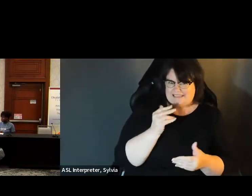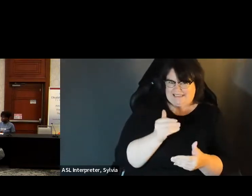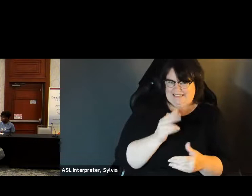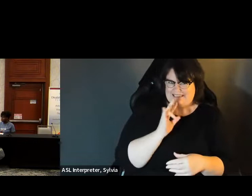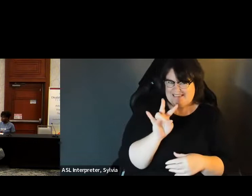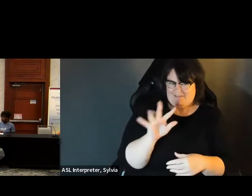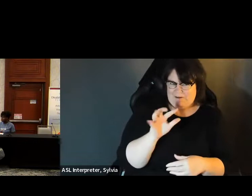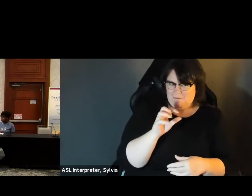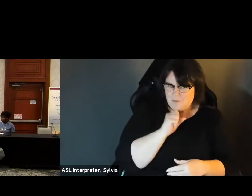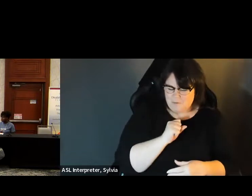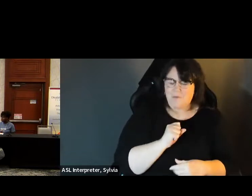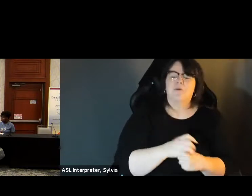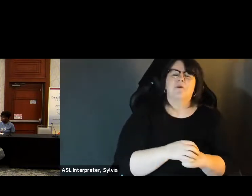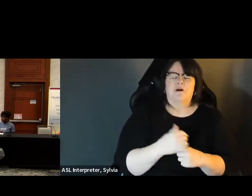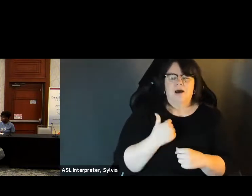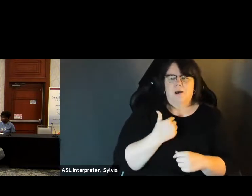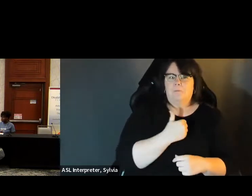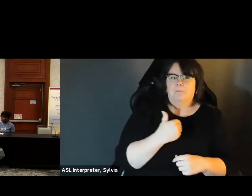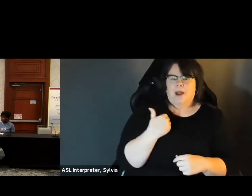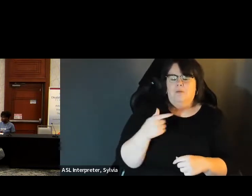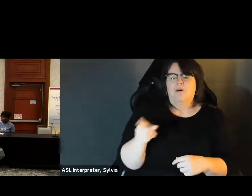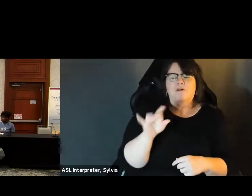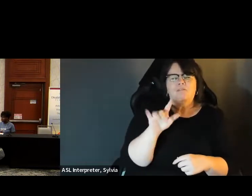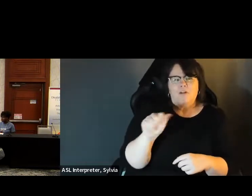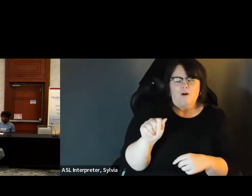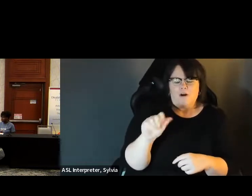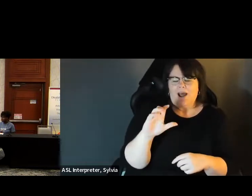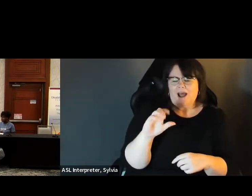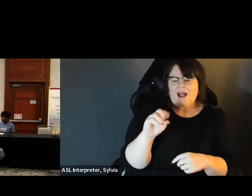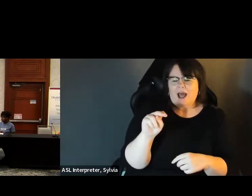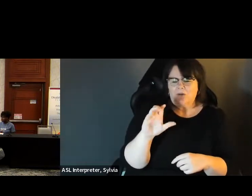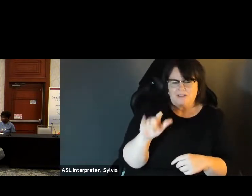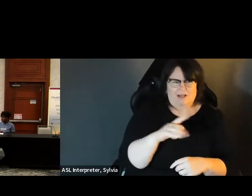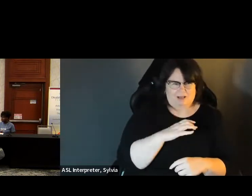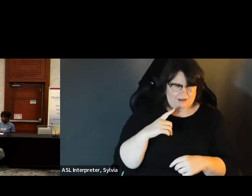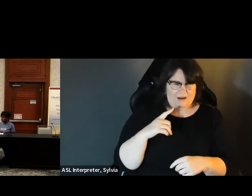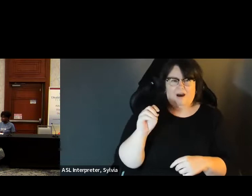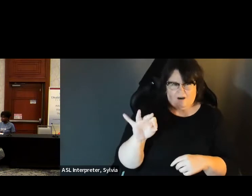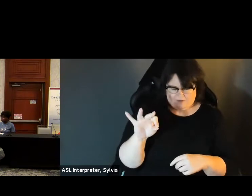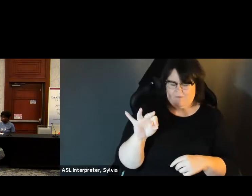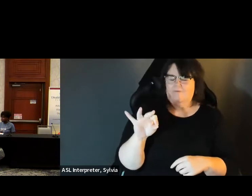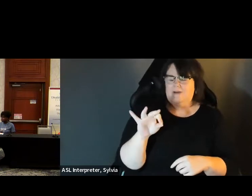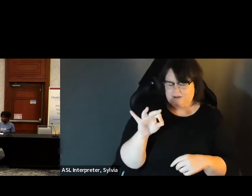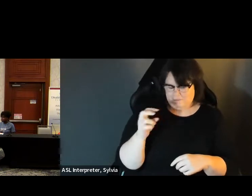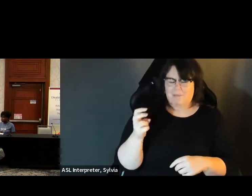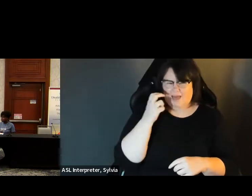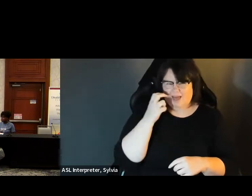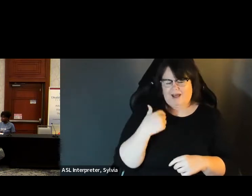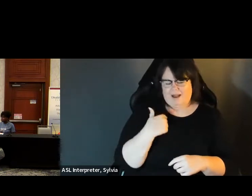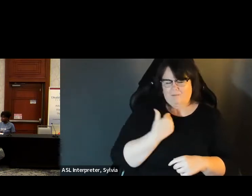I'm a member of the Florida Council of the Blind. Actually I chair its access committee. We were involved as consumers.